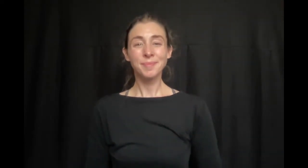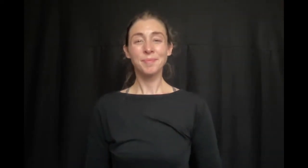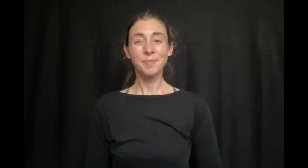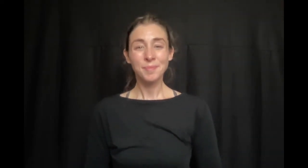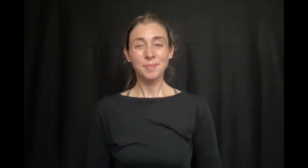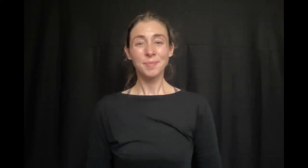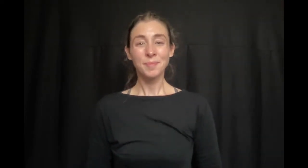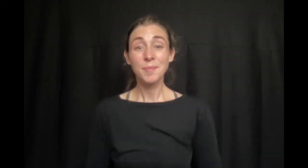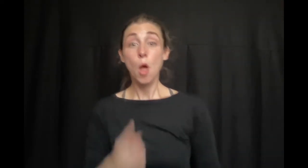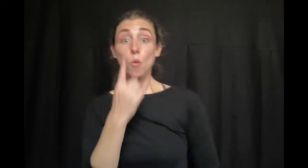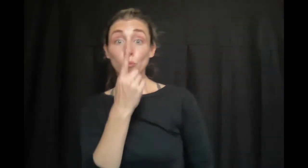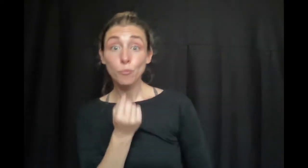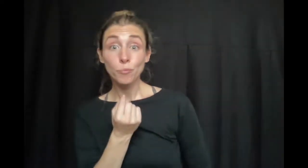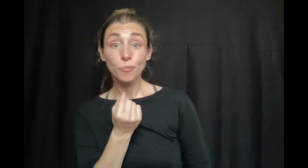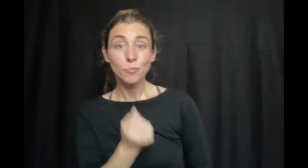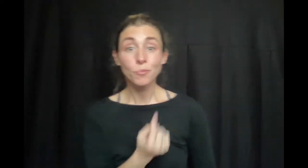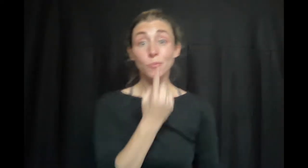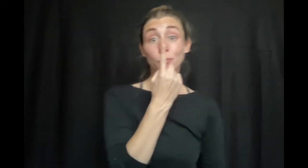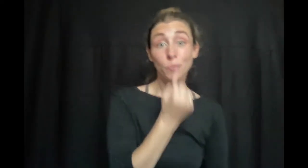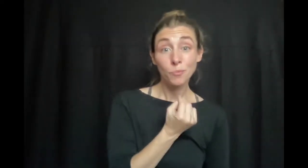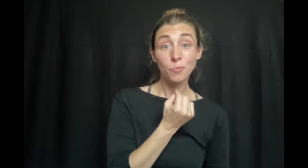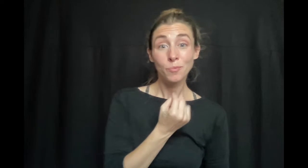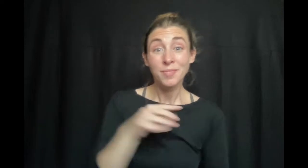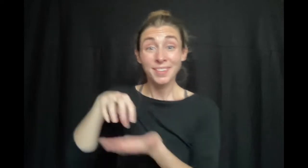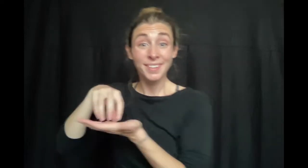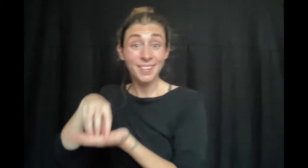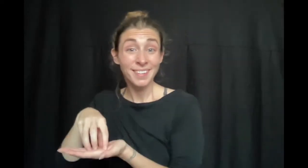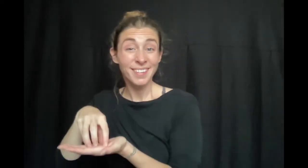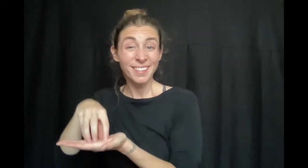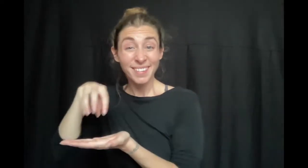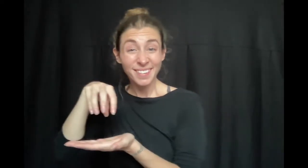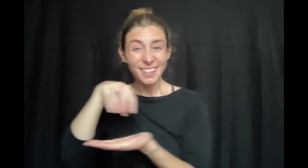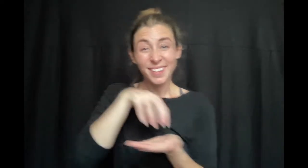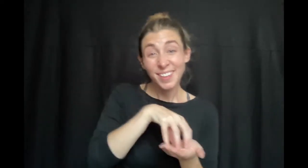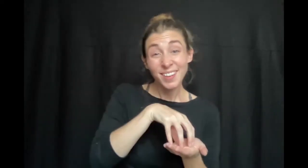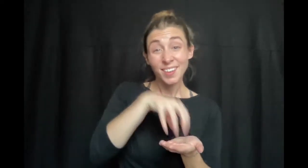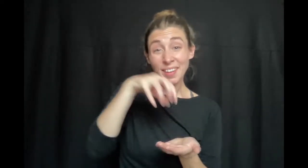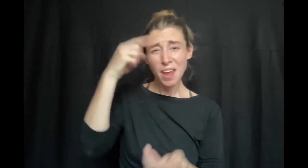Here's the beat. Red red cupcake cupcake